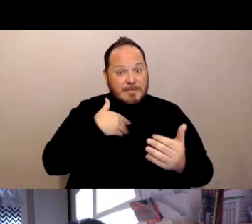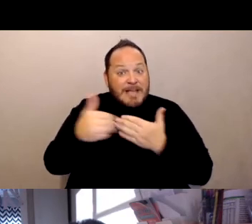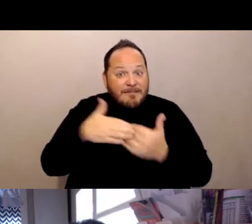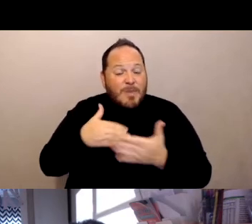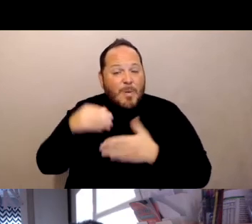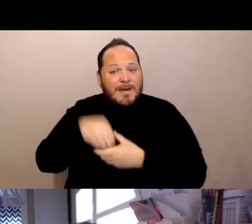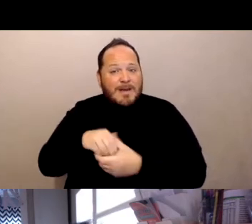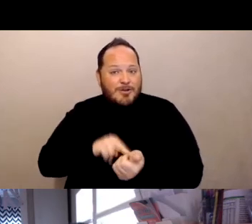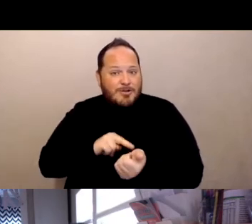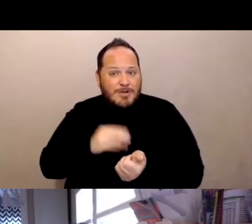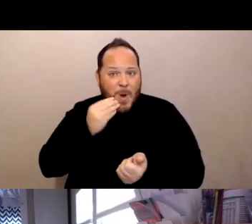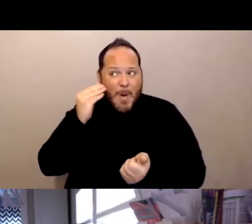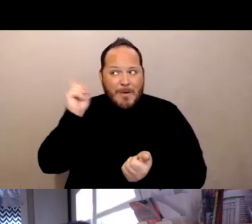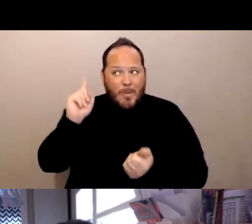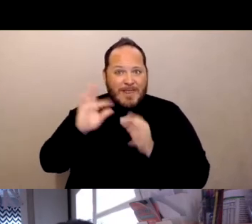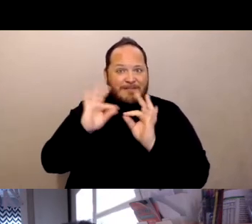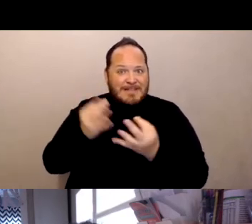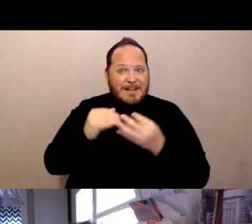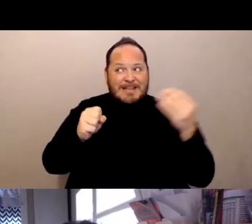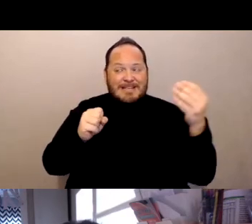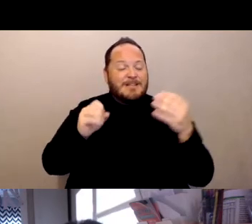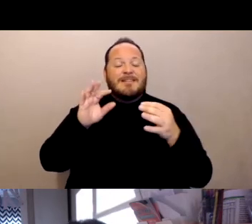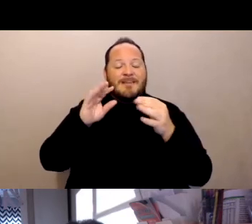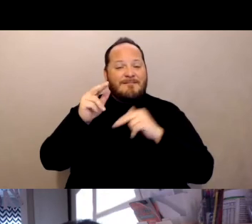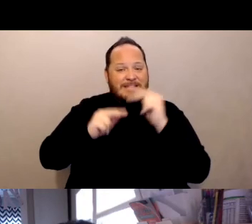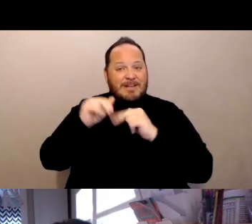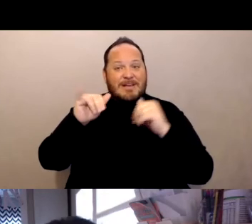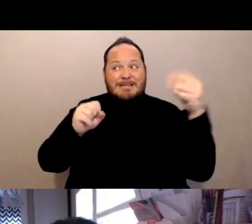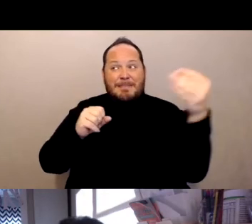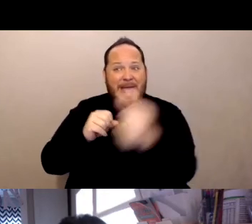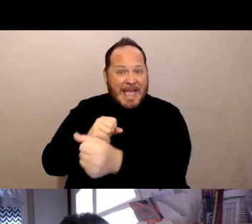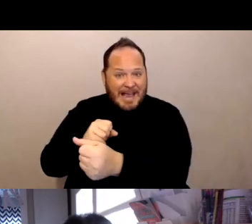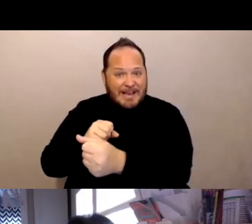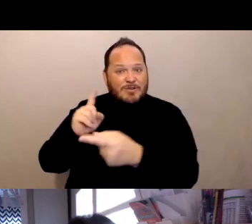where the facility is paid, all the staff are paid to take care of every person all the person's needs,